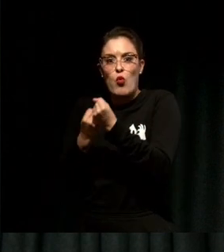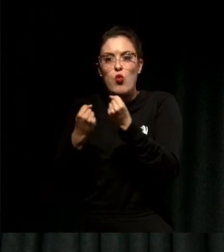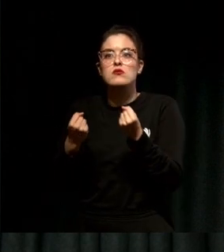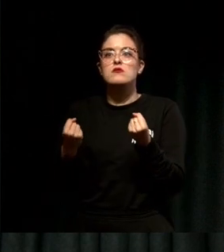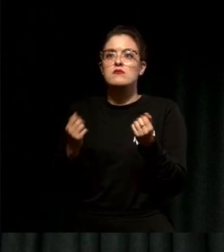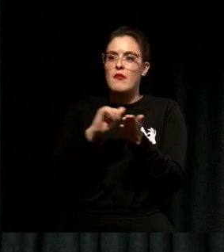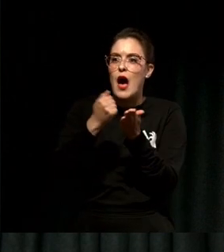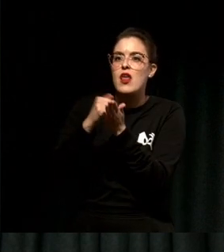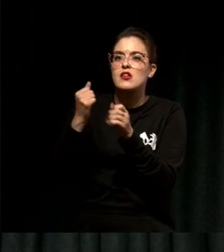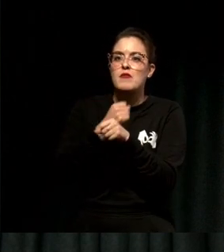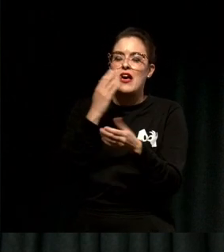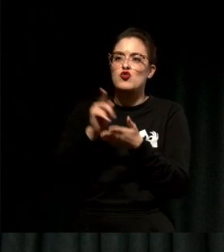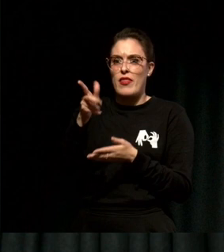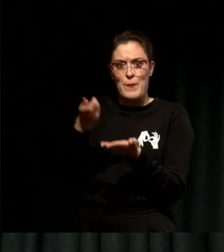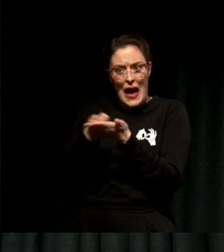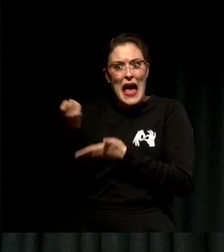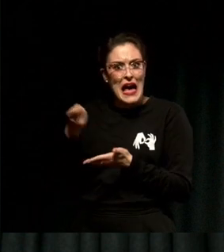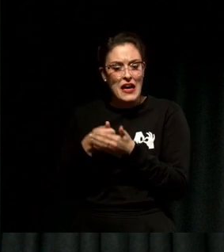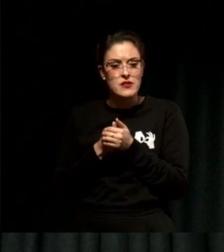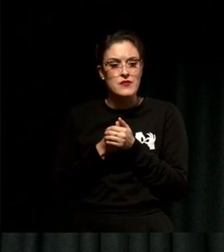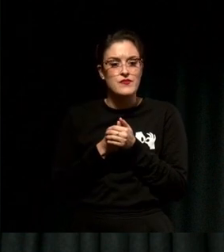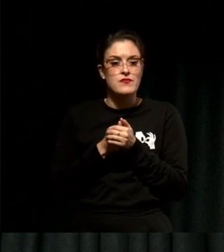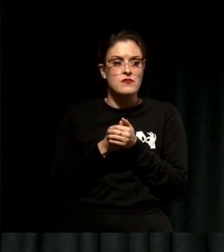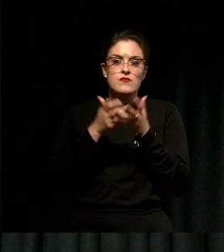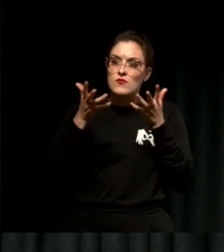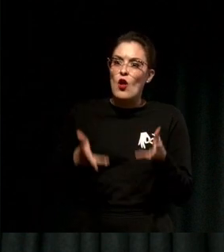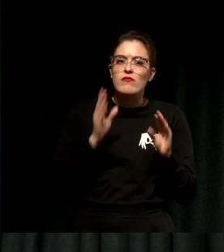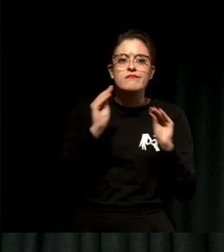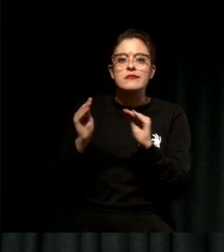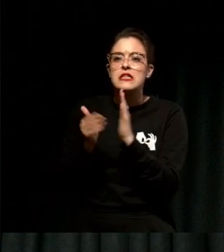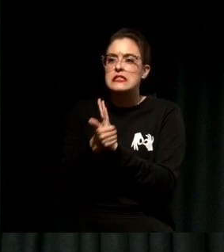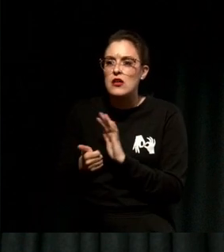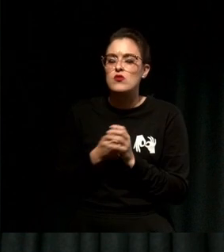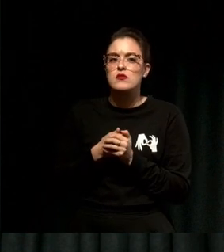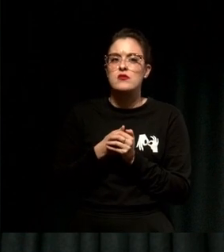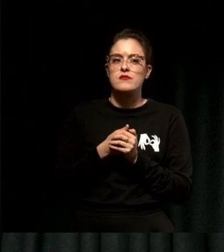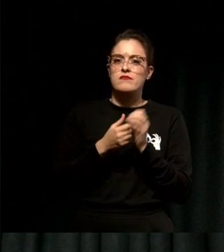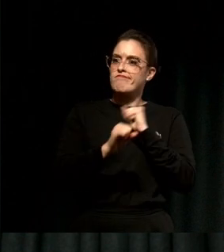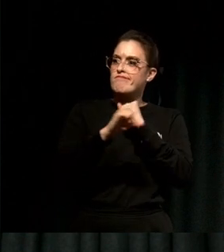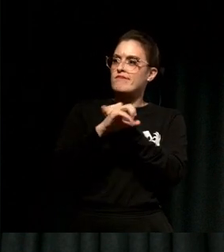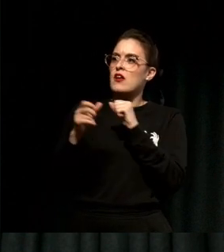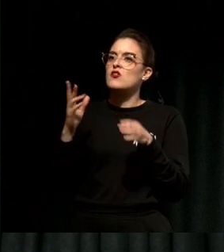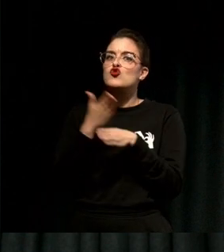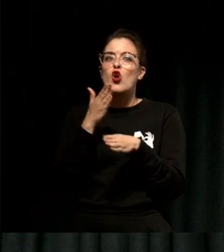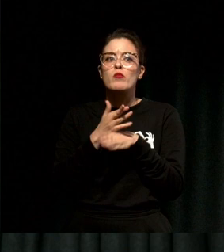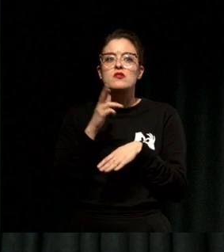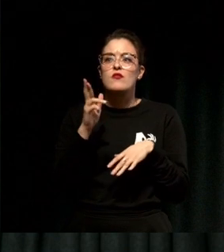We help people build skills, we help them get jobs in the media, we're the largest South Asian Australian Outlet on LinkedIn today.